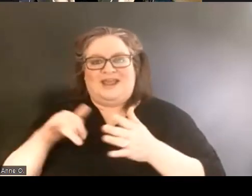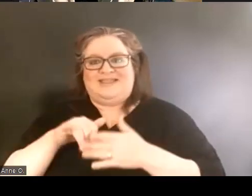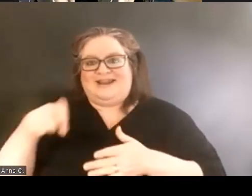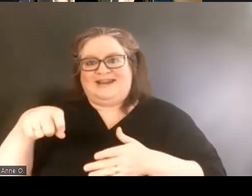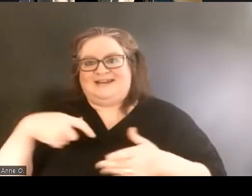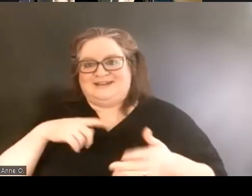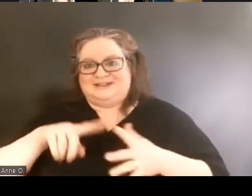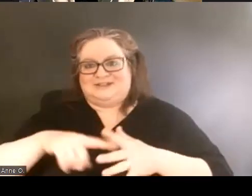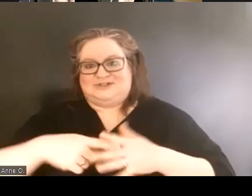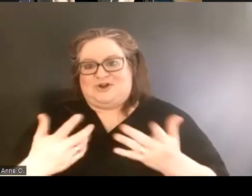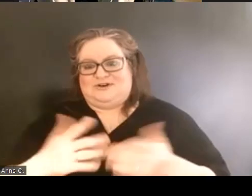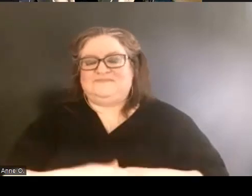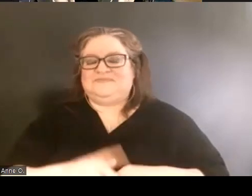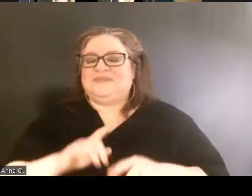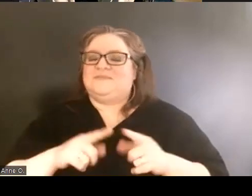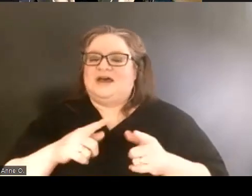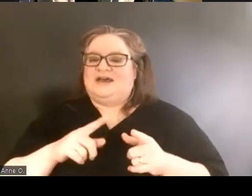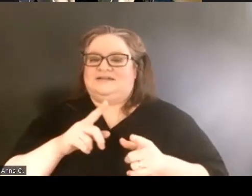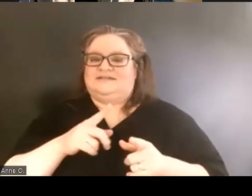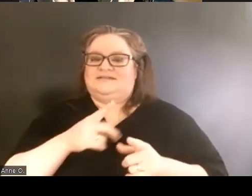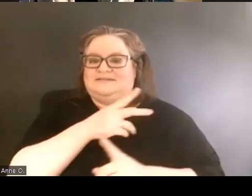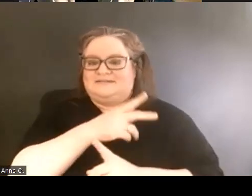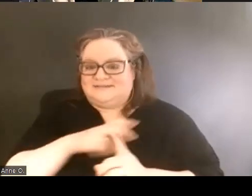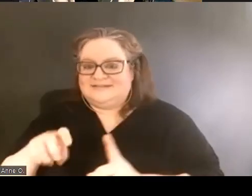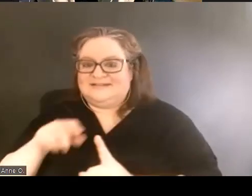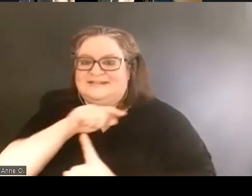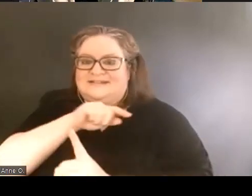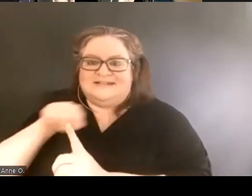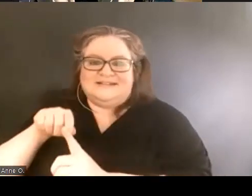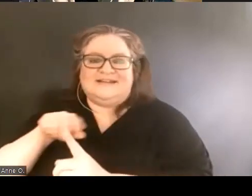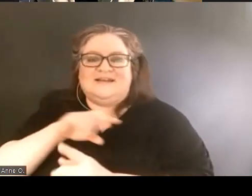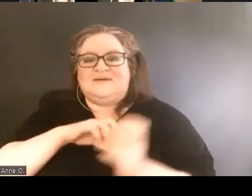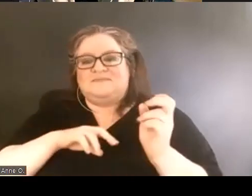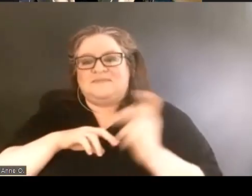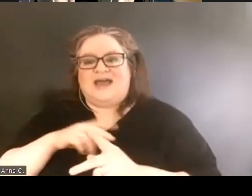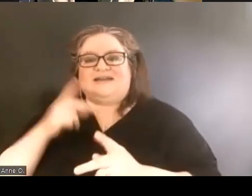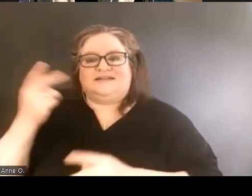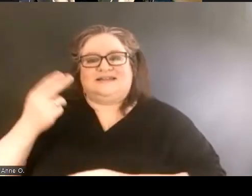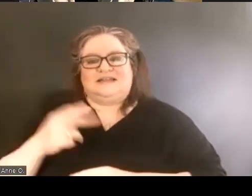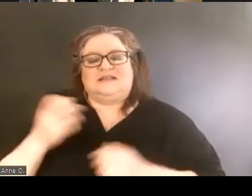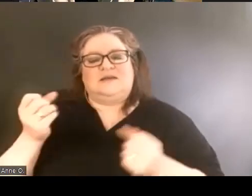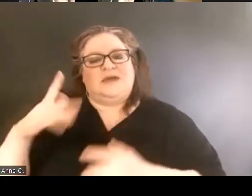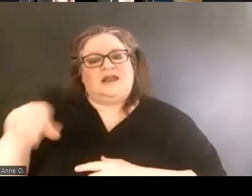So going back into the history, many of you are probably familiar